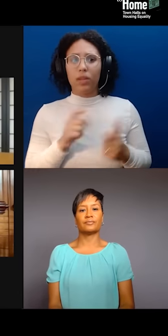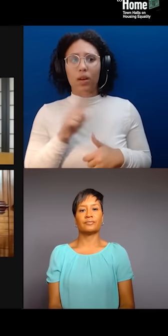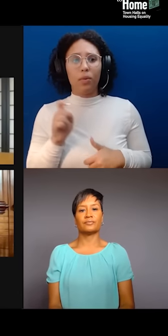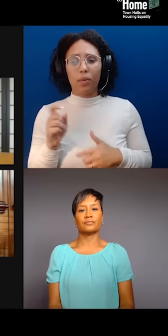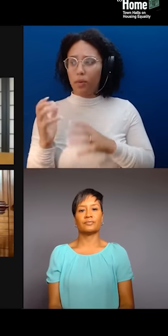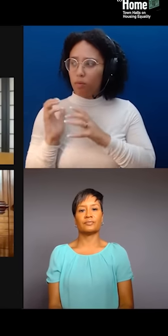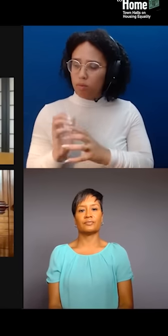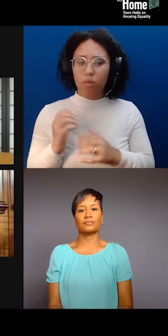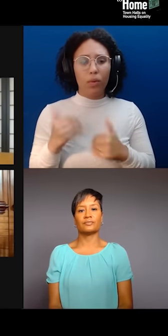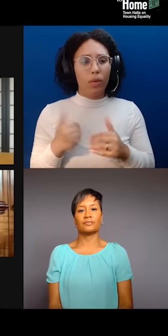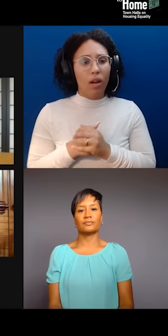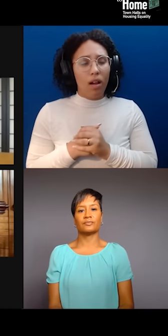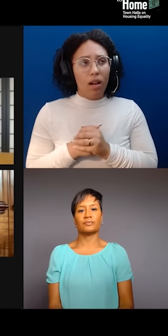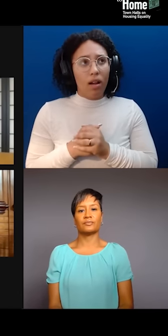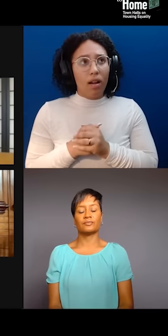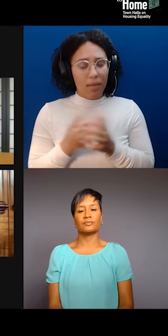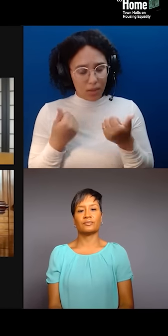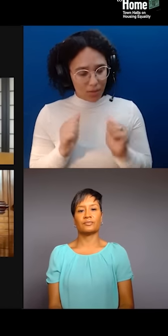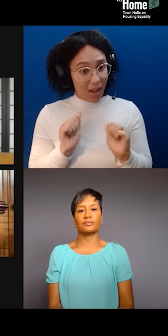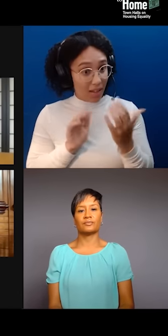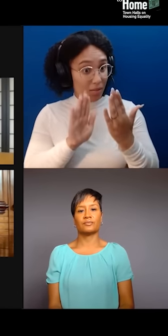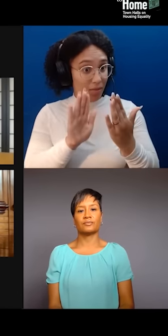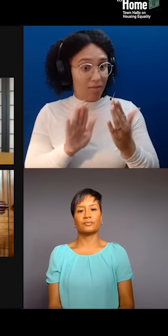Well, first, I wanted to address the statement you just read